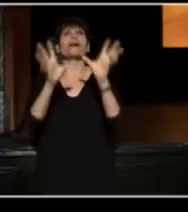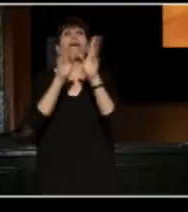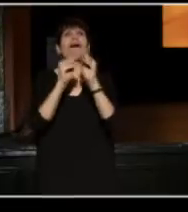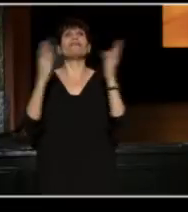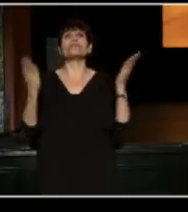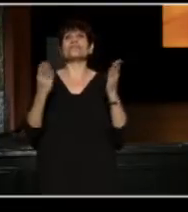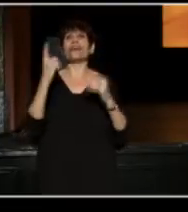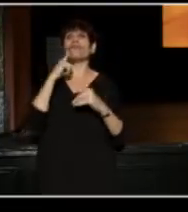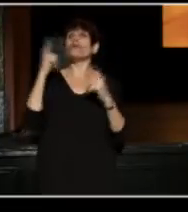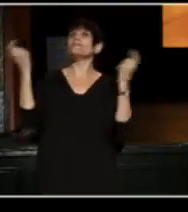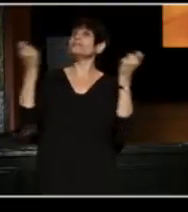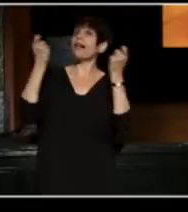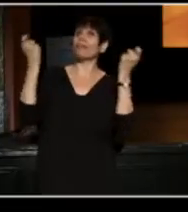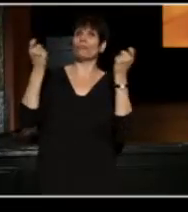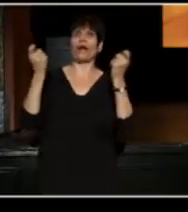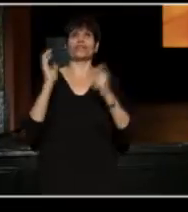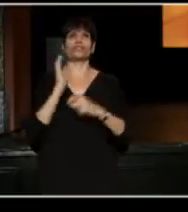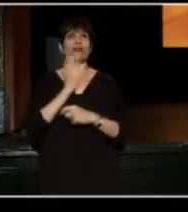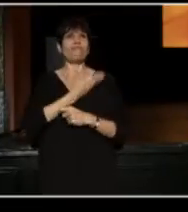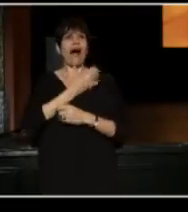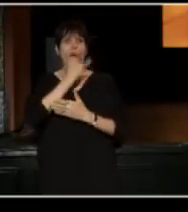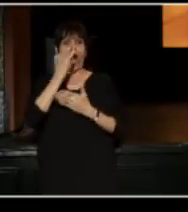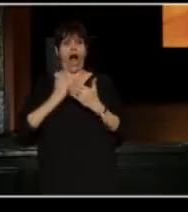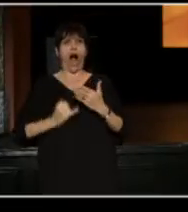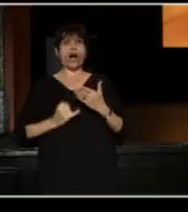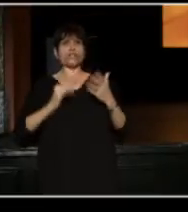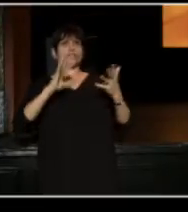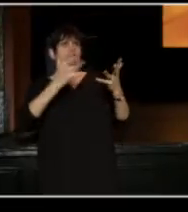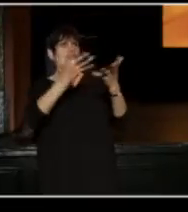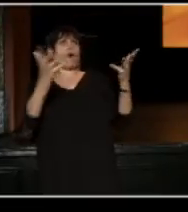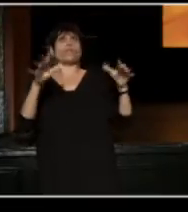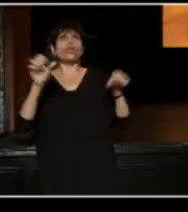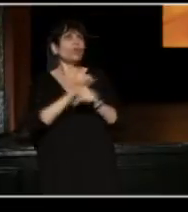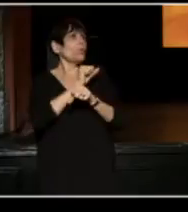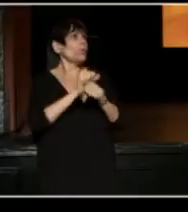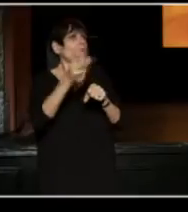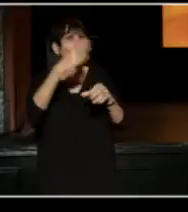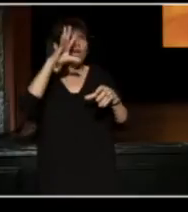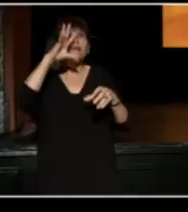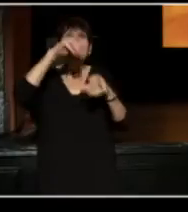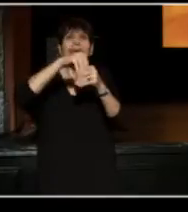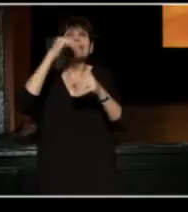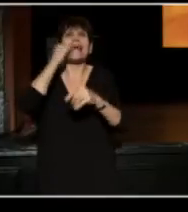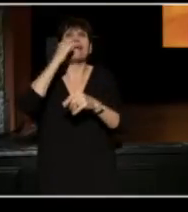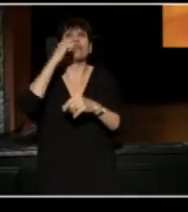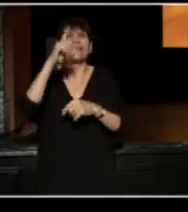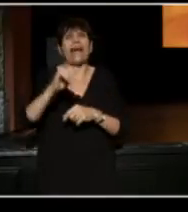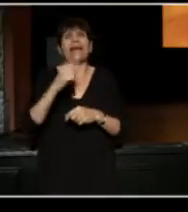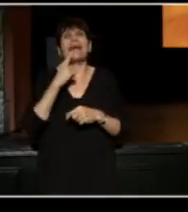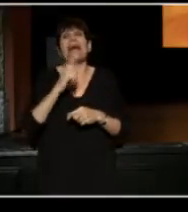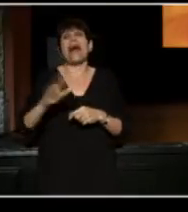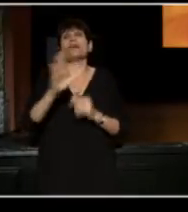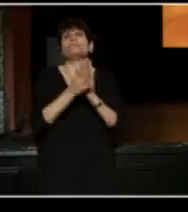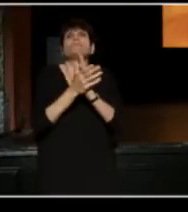for the celebration of our art form that you work in everyday, and for the richness that you bring to our community, it's fantastic.